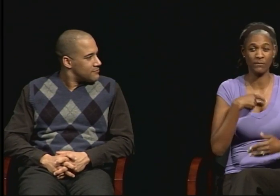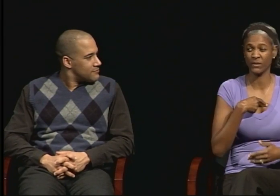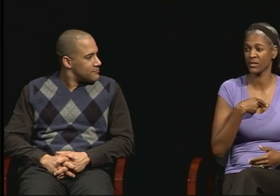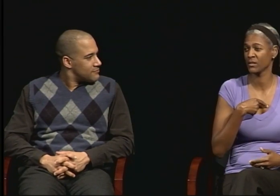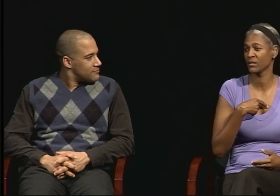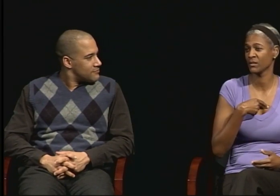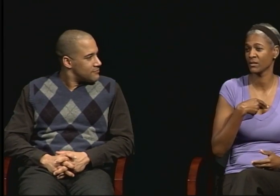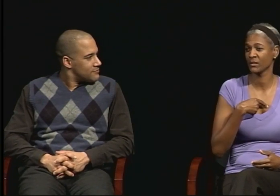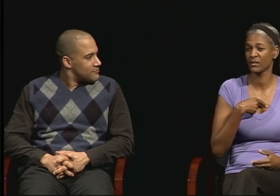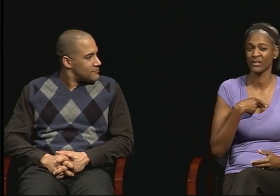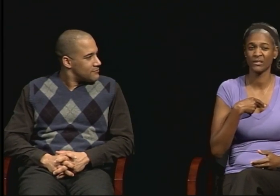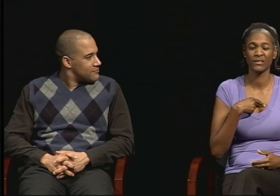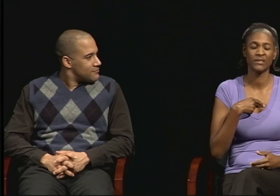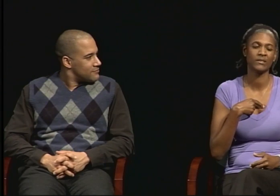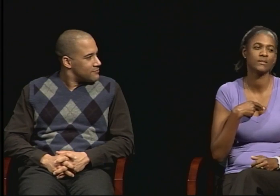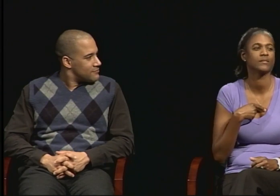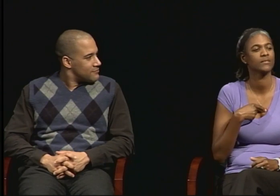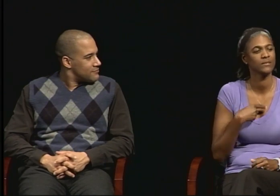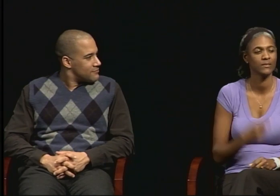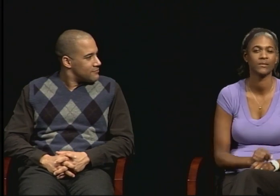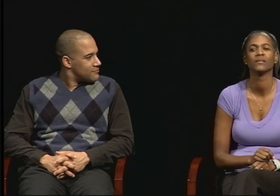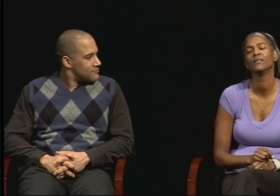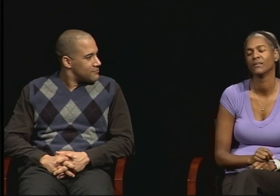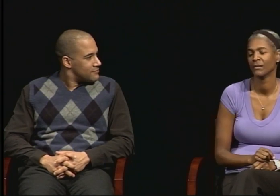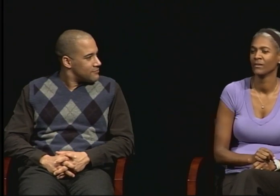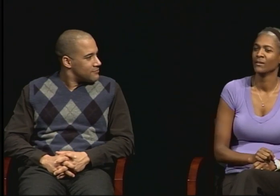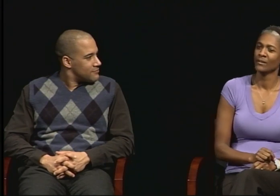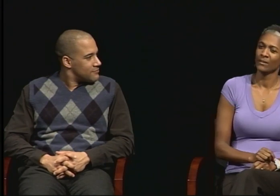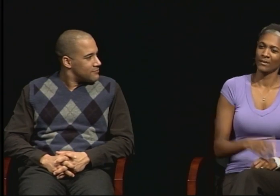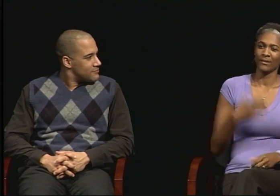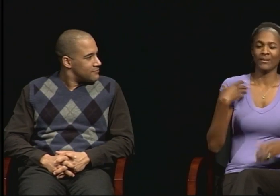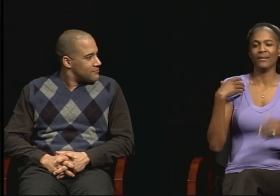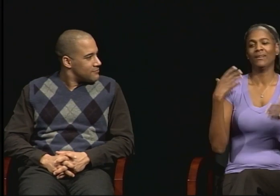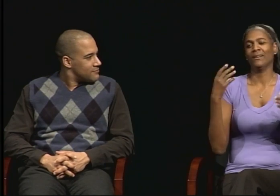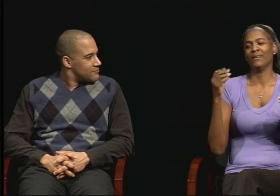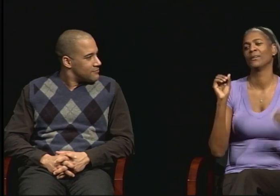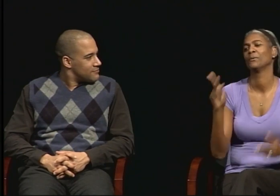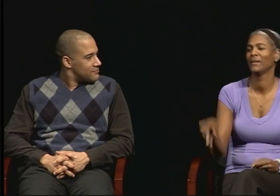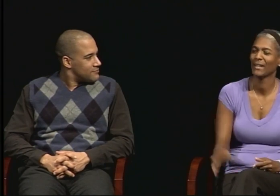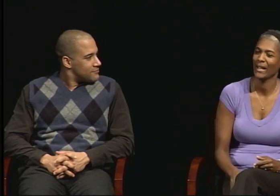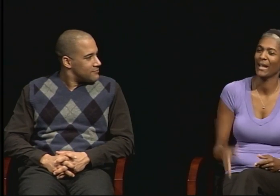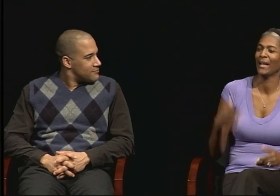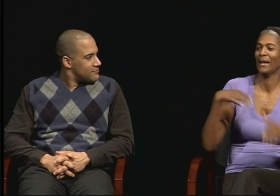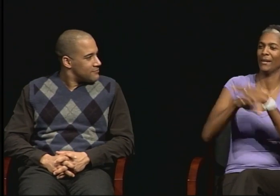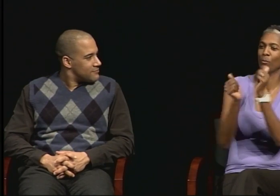And so I went into the program. And I left and came back.